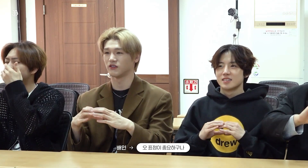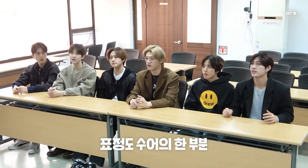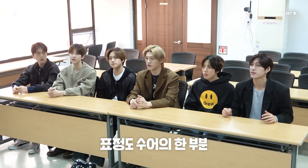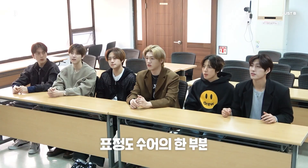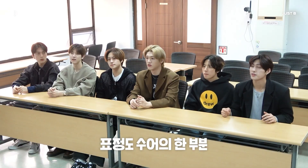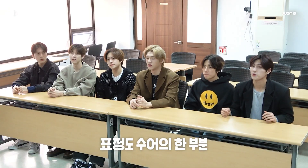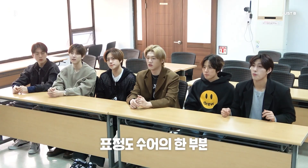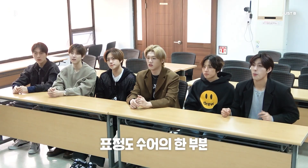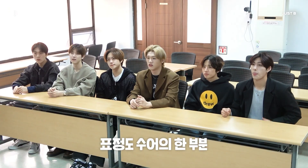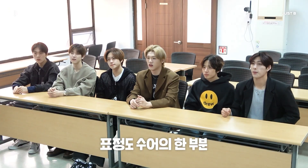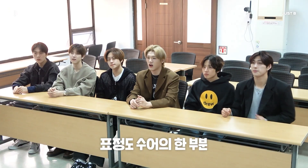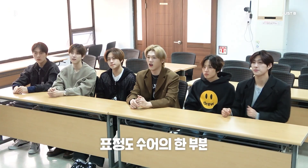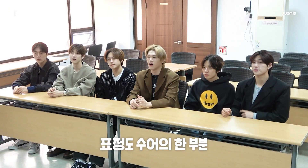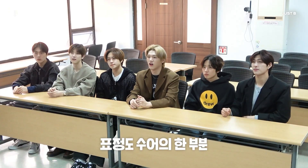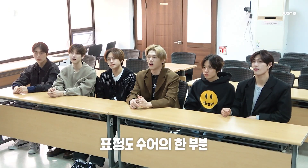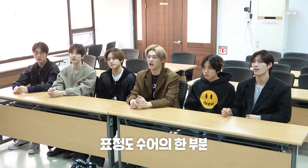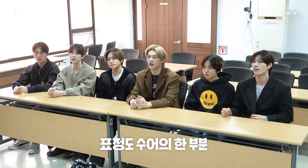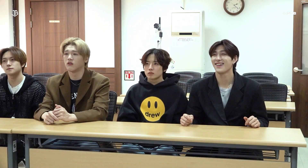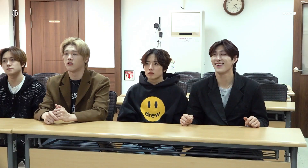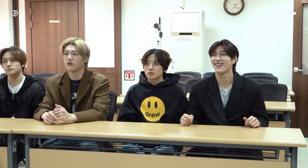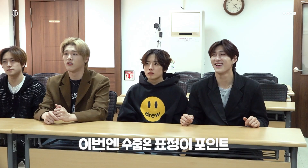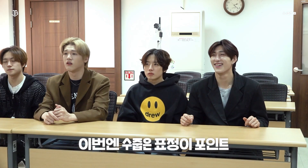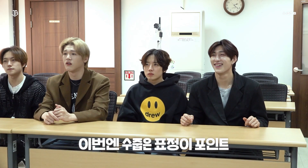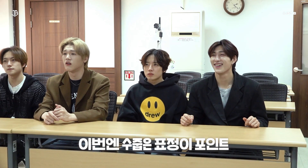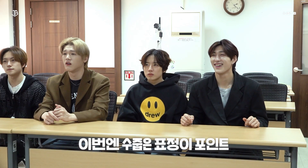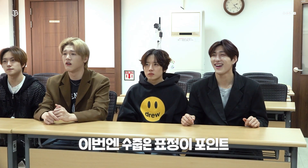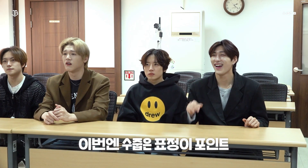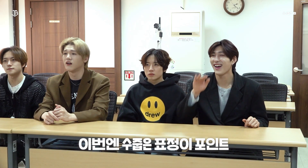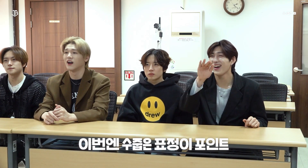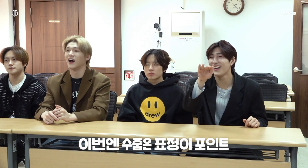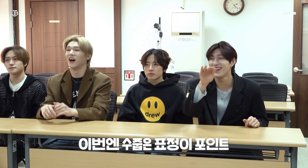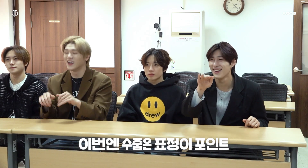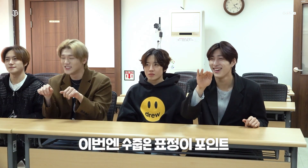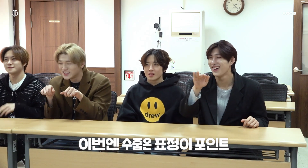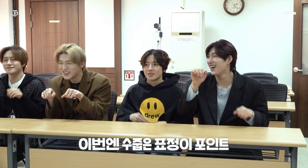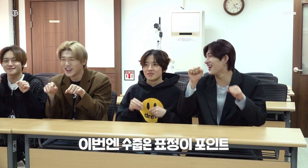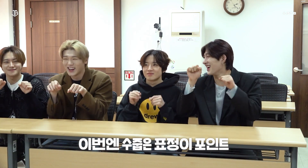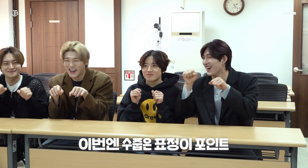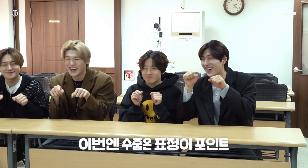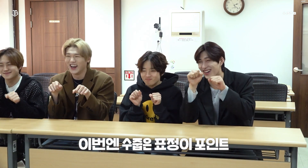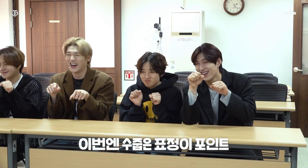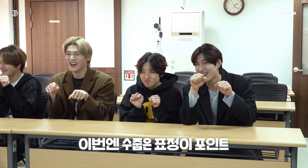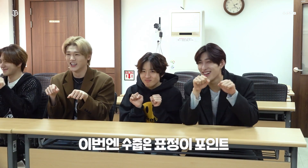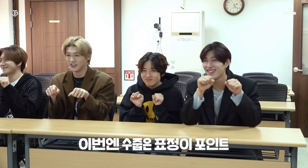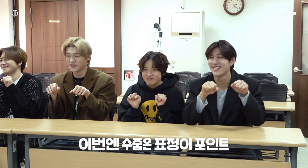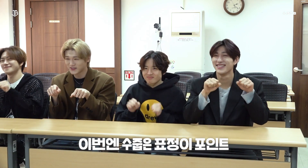[Facial expression is a part of sign language] Facial expressions are crucial [A shy facial expression is key!] Please mimic the shy facial expression